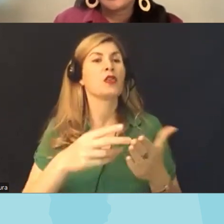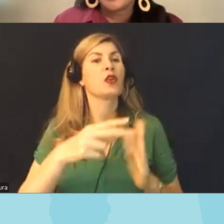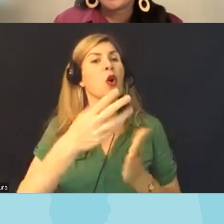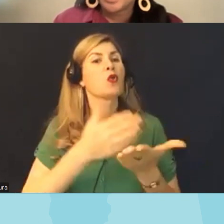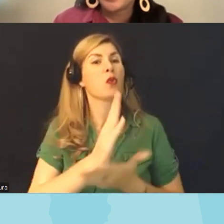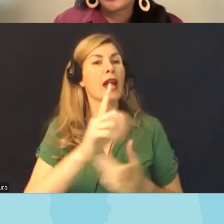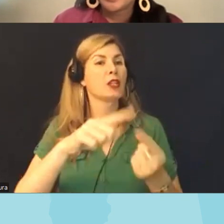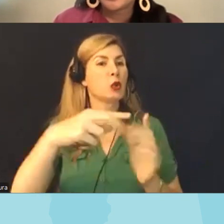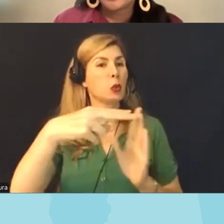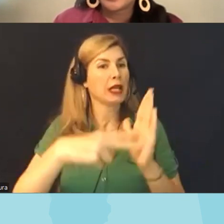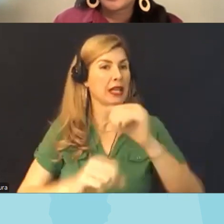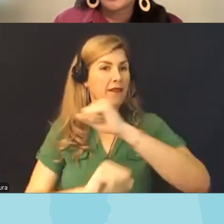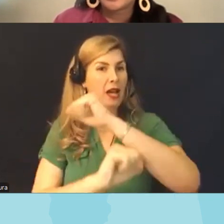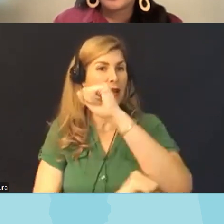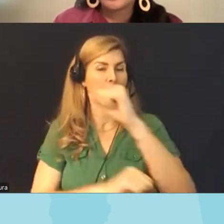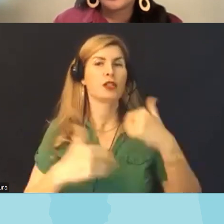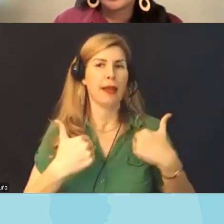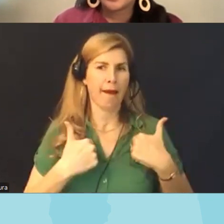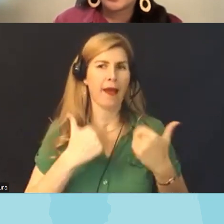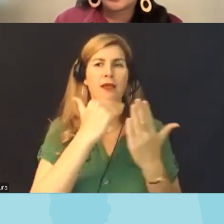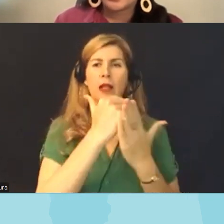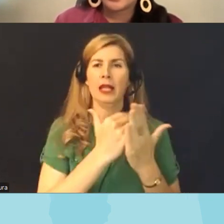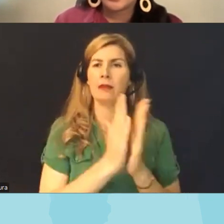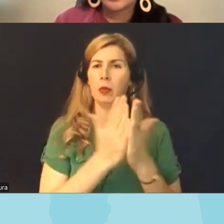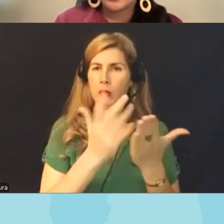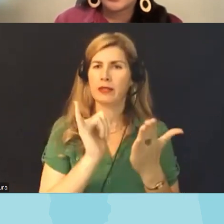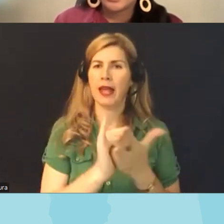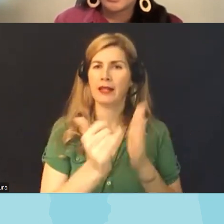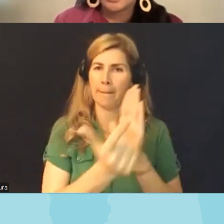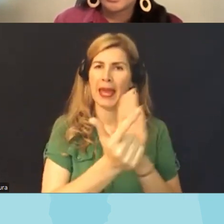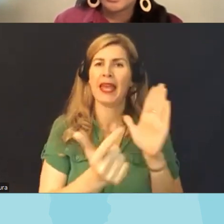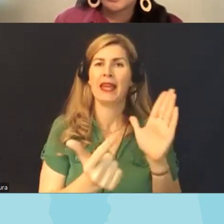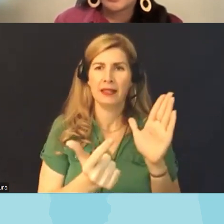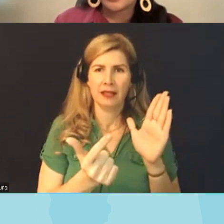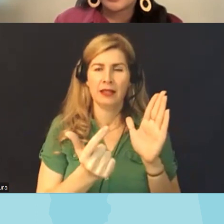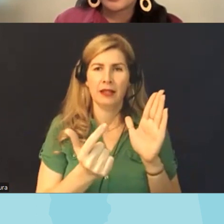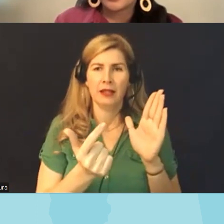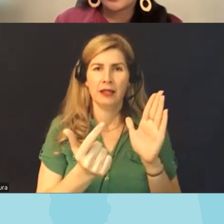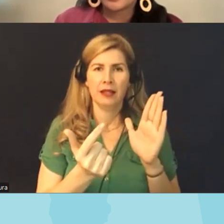uh maintains a list of uh books that are being banned and wear and uh that that is a resource